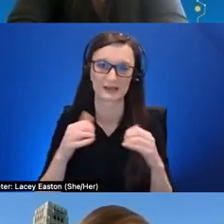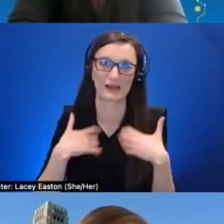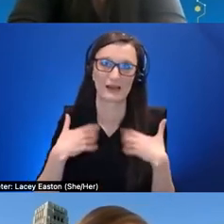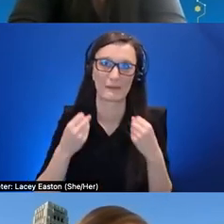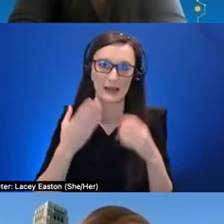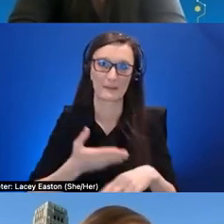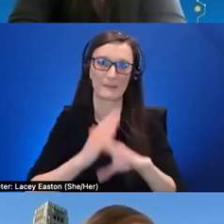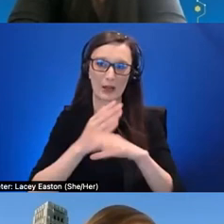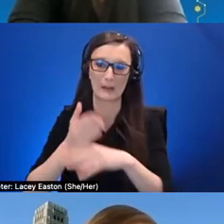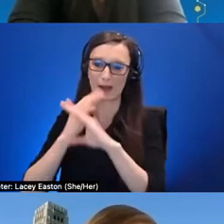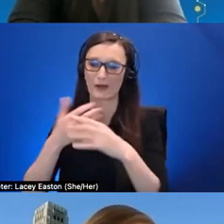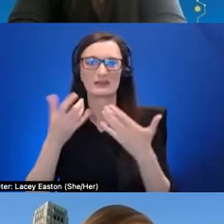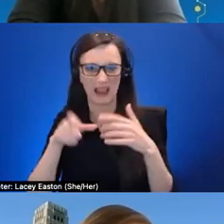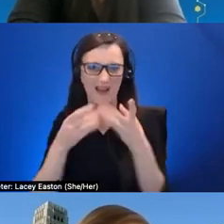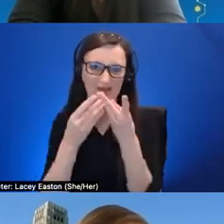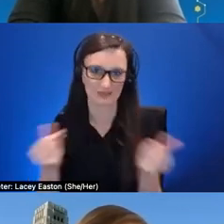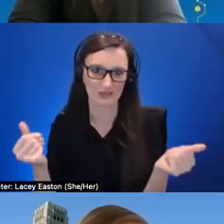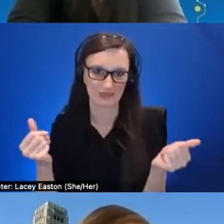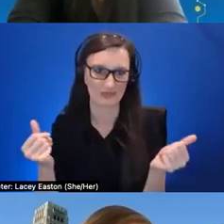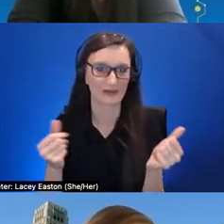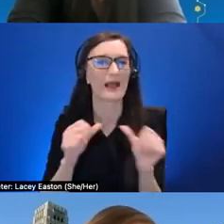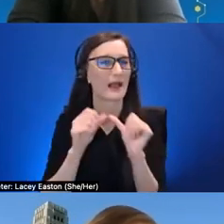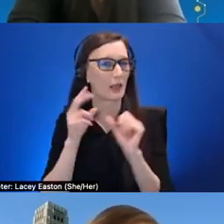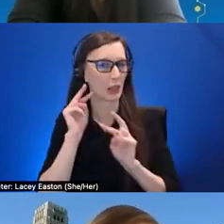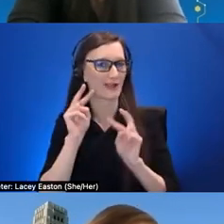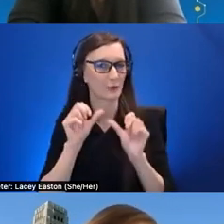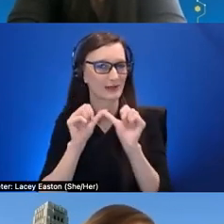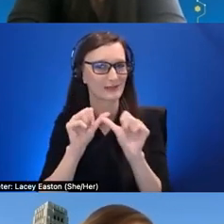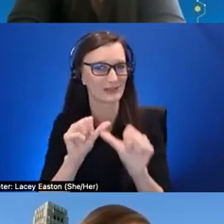forward with these hurdles as we continue to consider the accessibility challenges that are